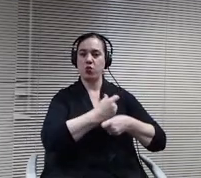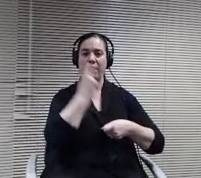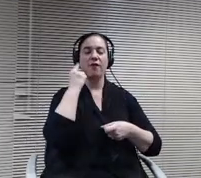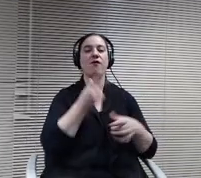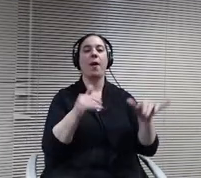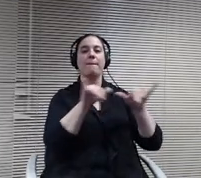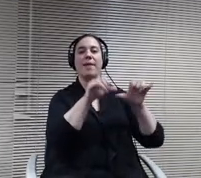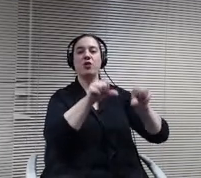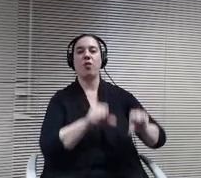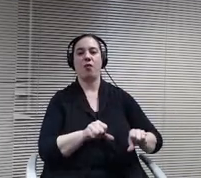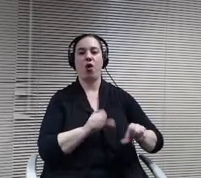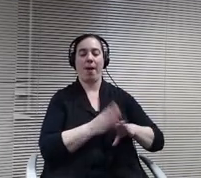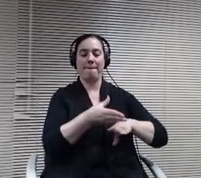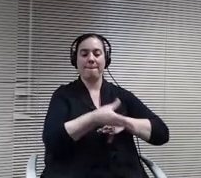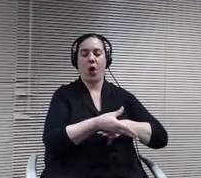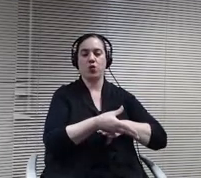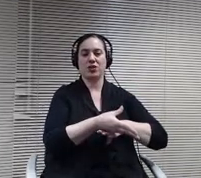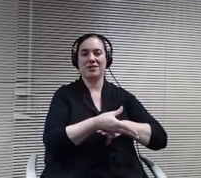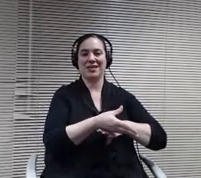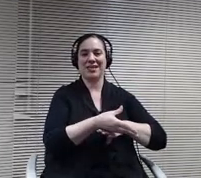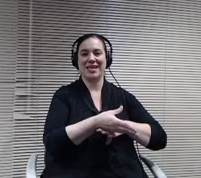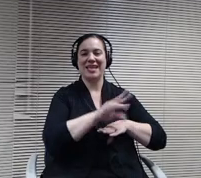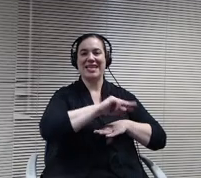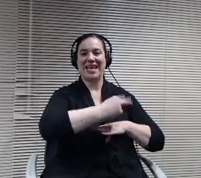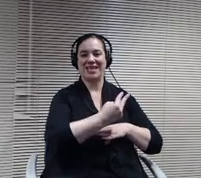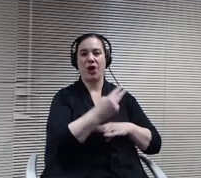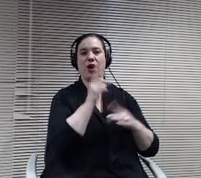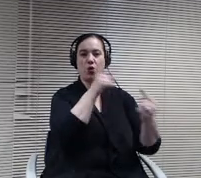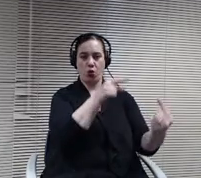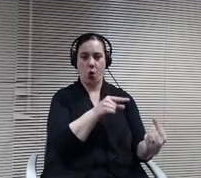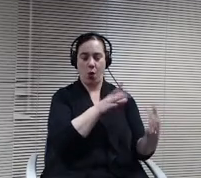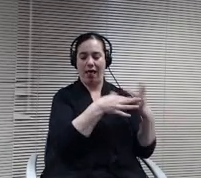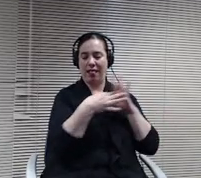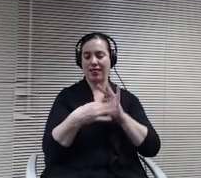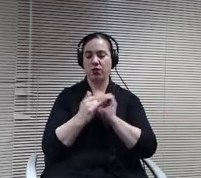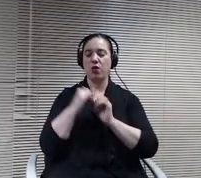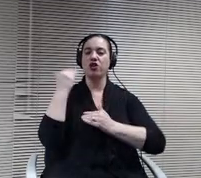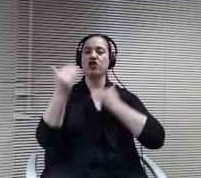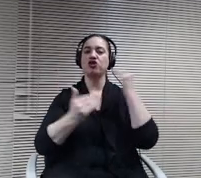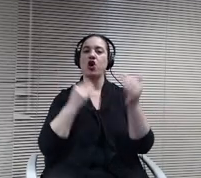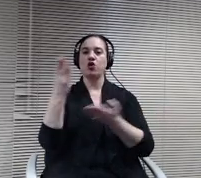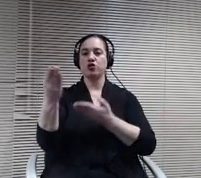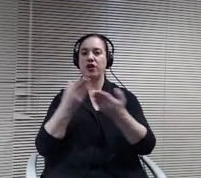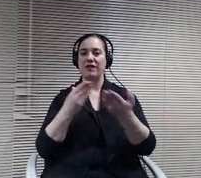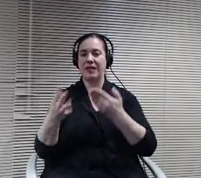And links to adult services that might benefit a student. The process involves helping students identify their